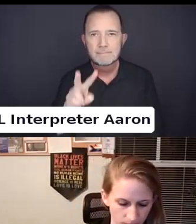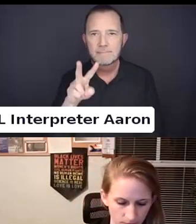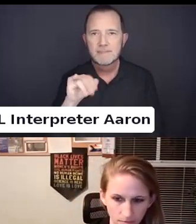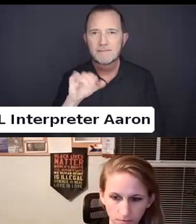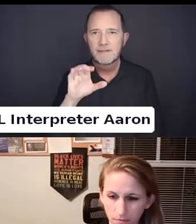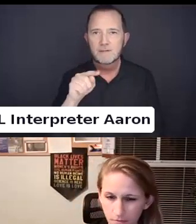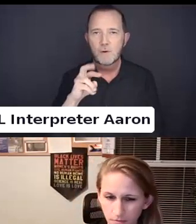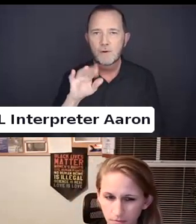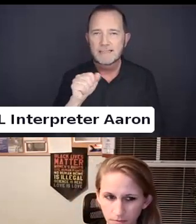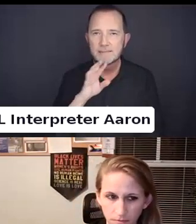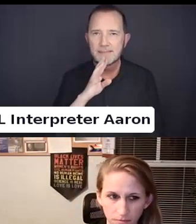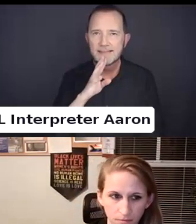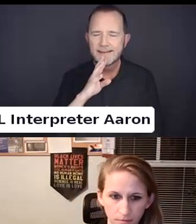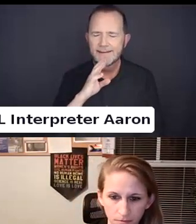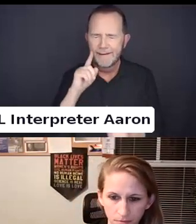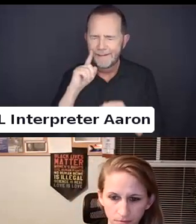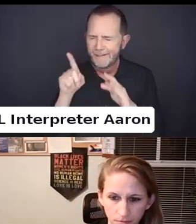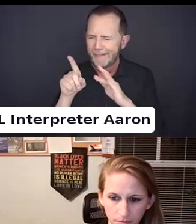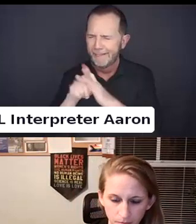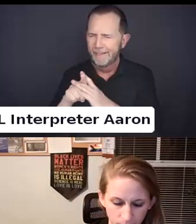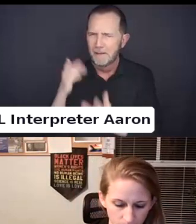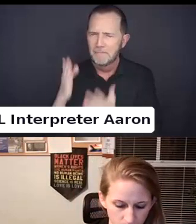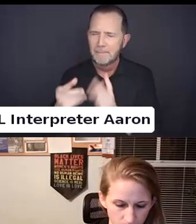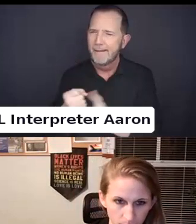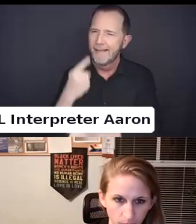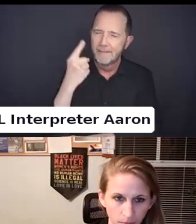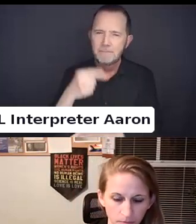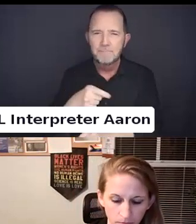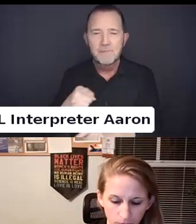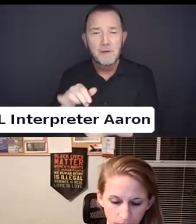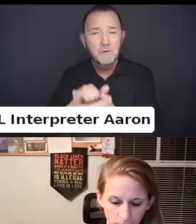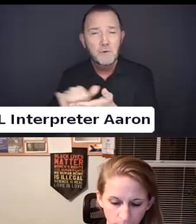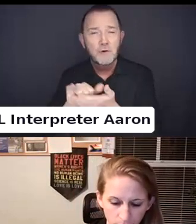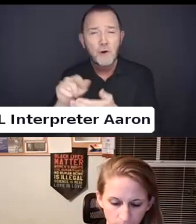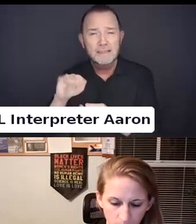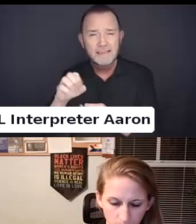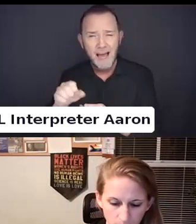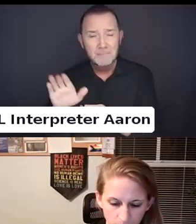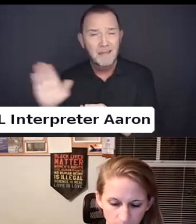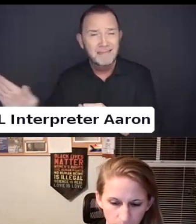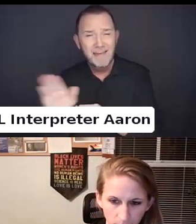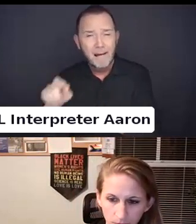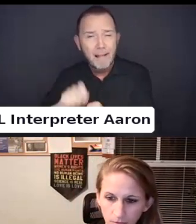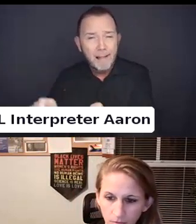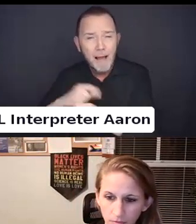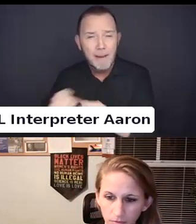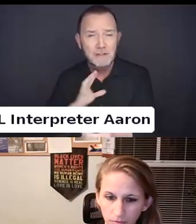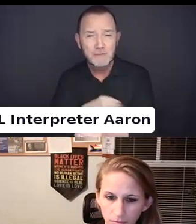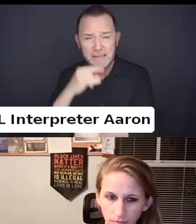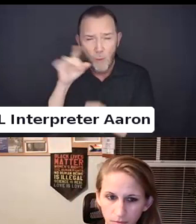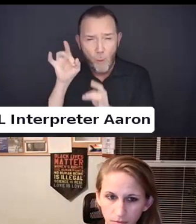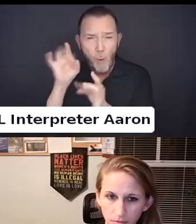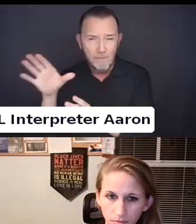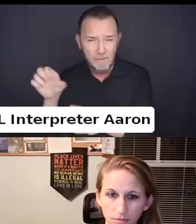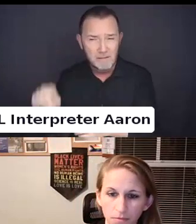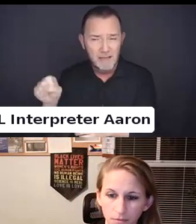If you think the New York Times presentation of queer kids is bad go read the article of